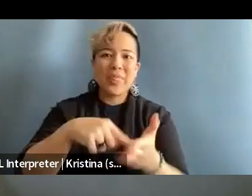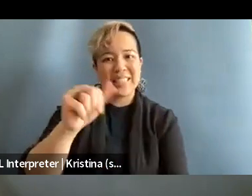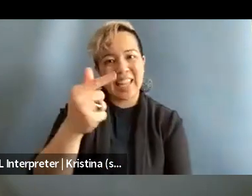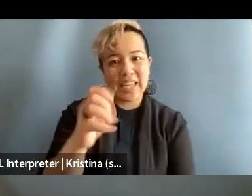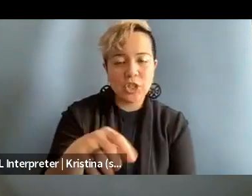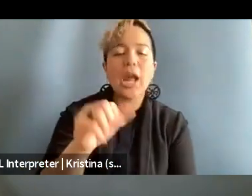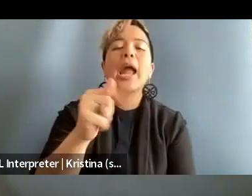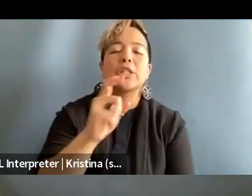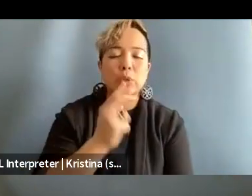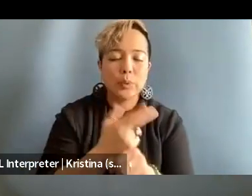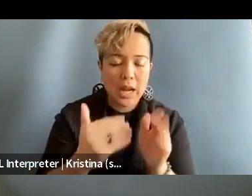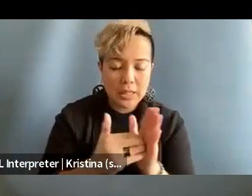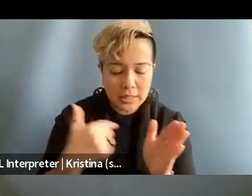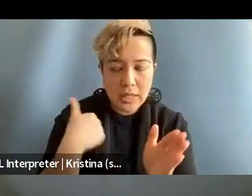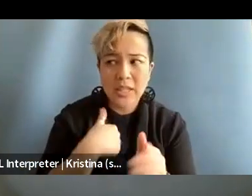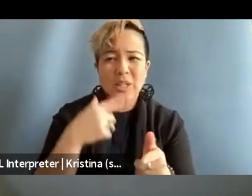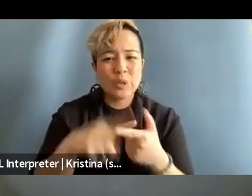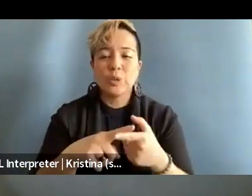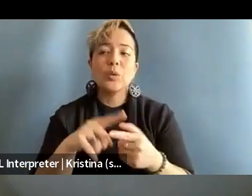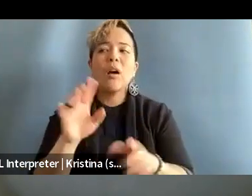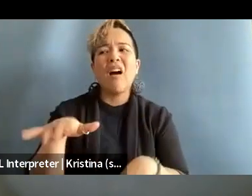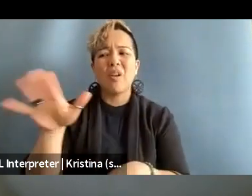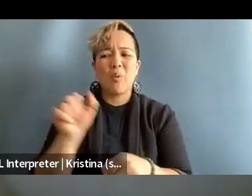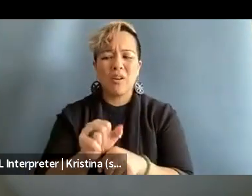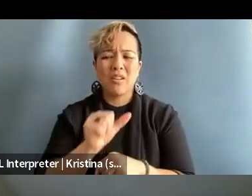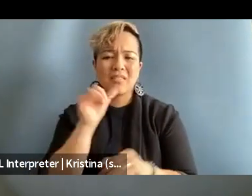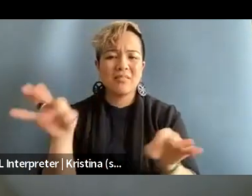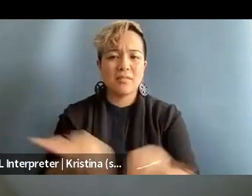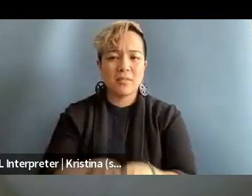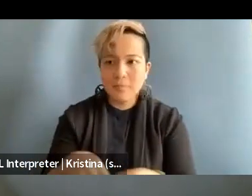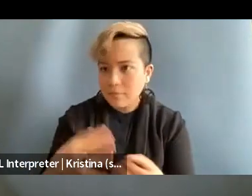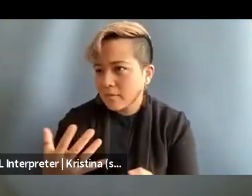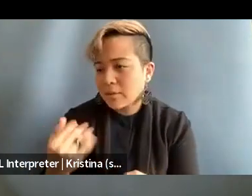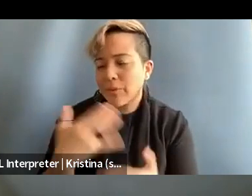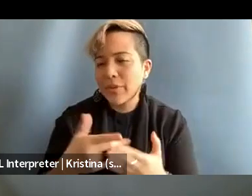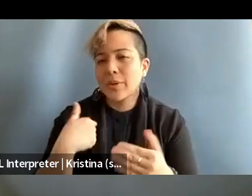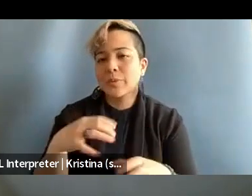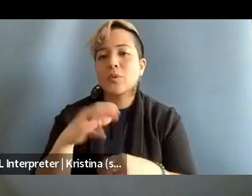and like to undermine the work that people are doing. And one of the things is that I really would encourage